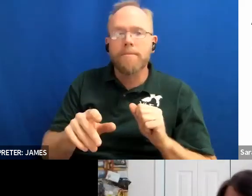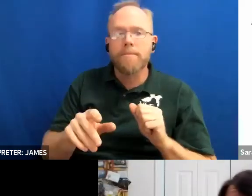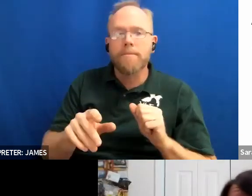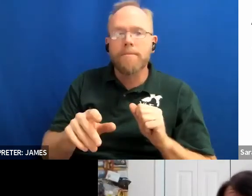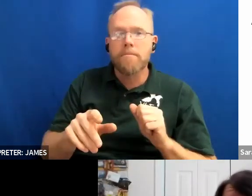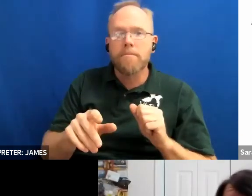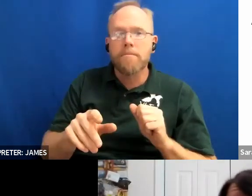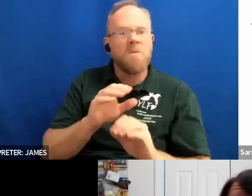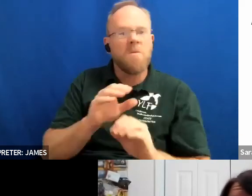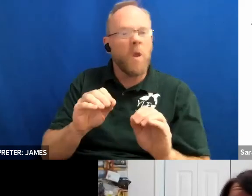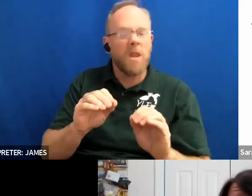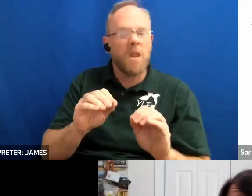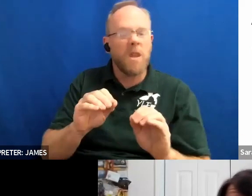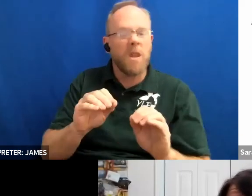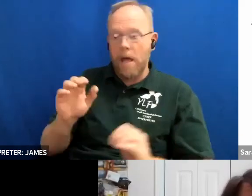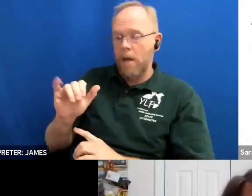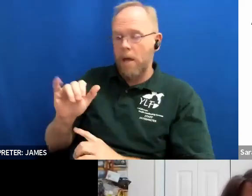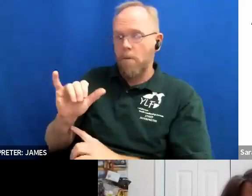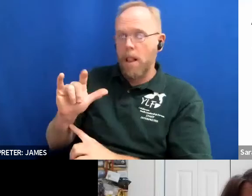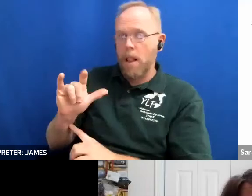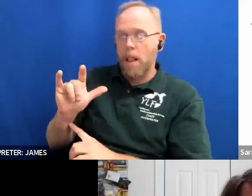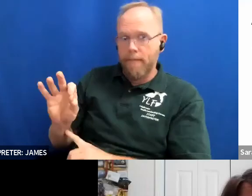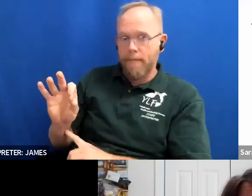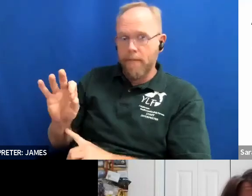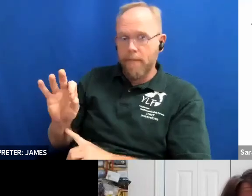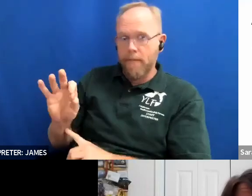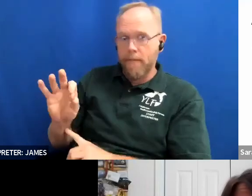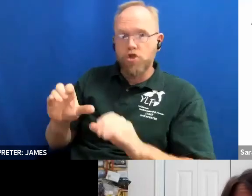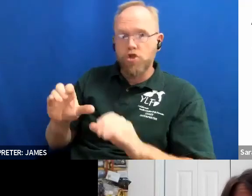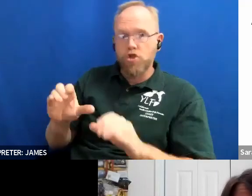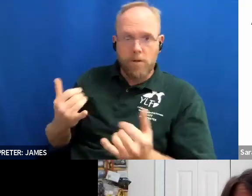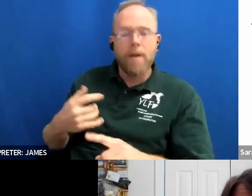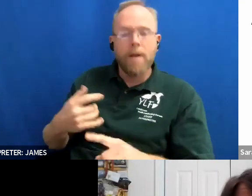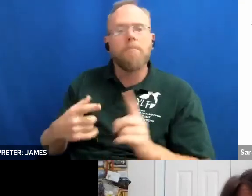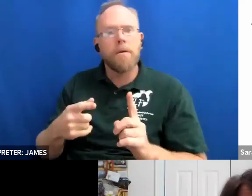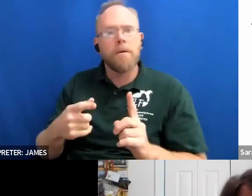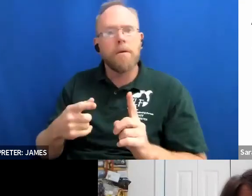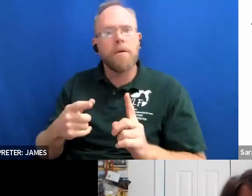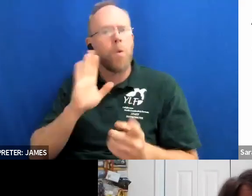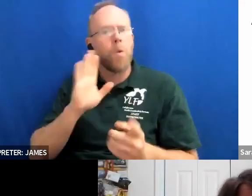currently other than we will be starting back about our monthly um virtual calls that we have